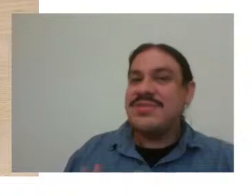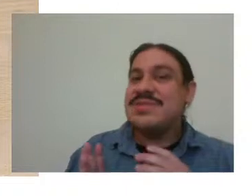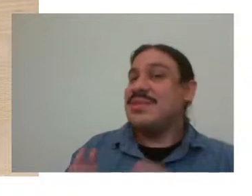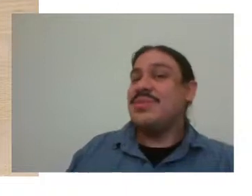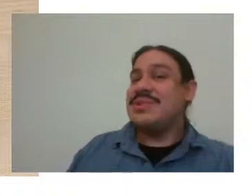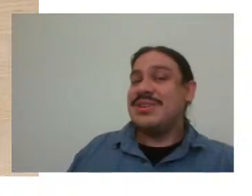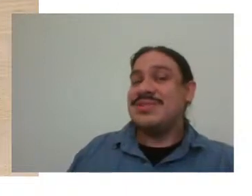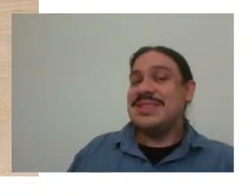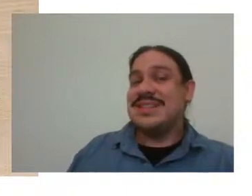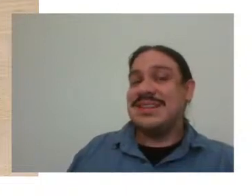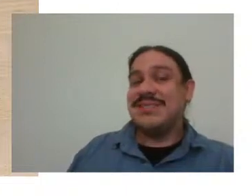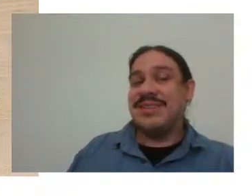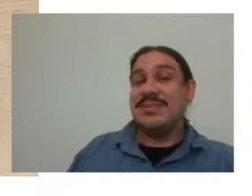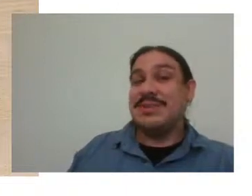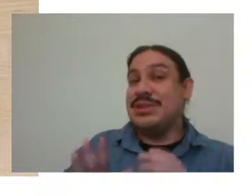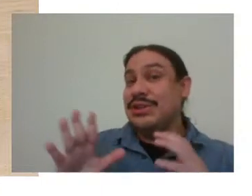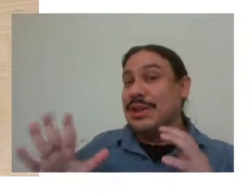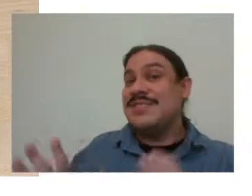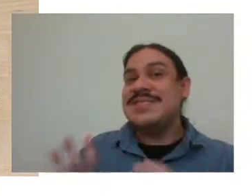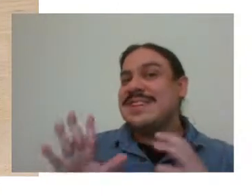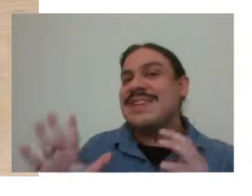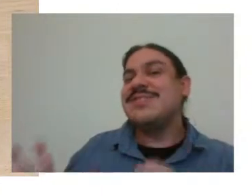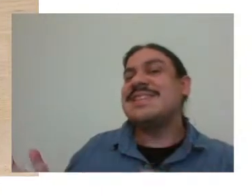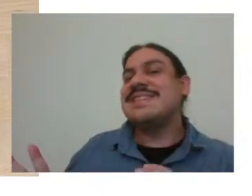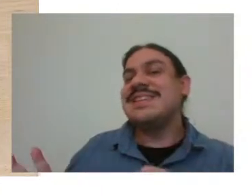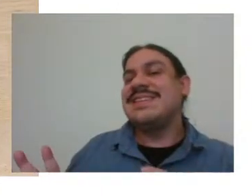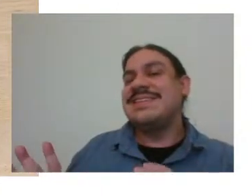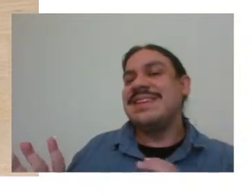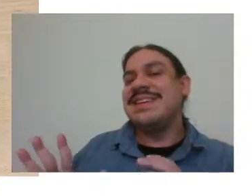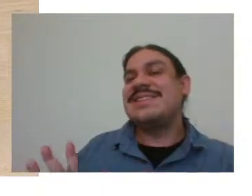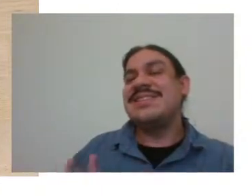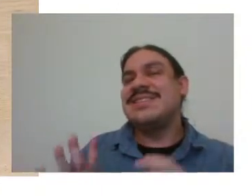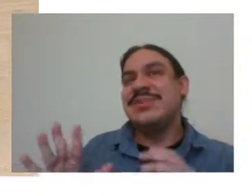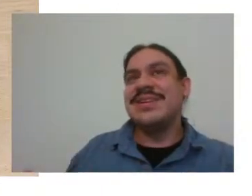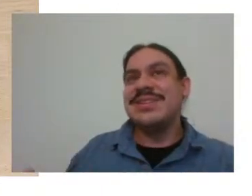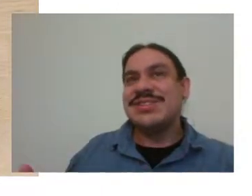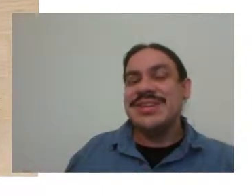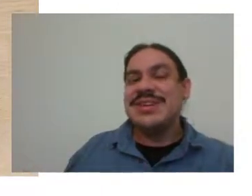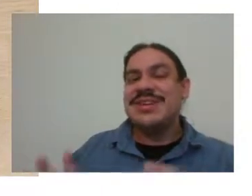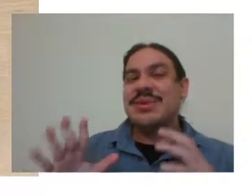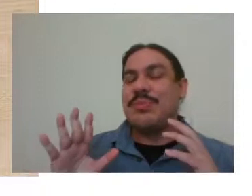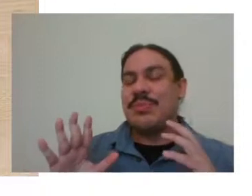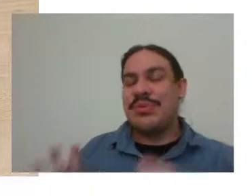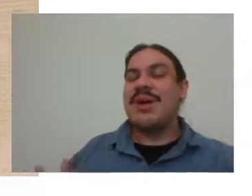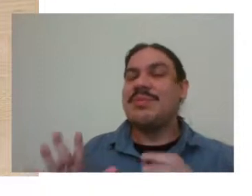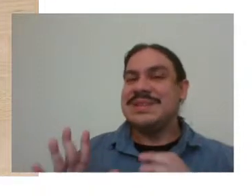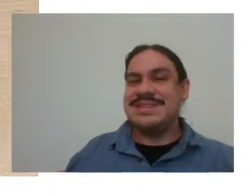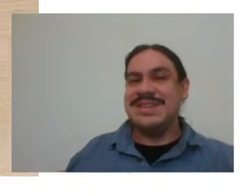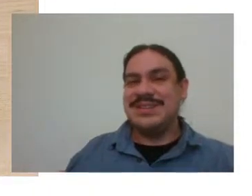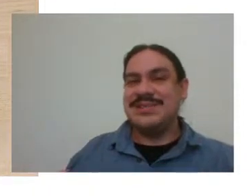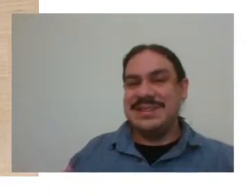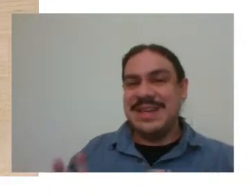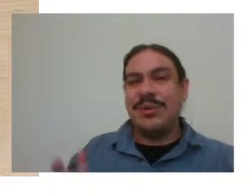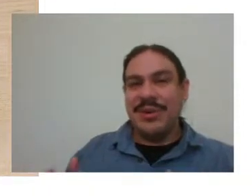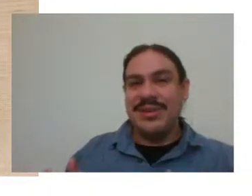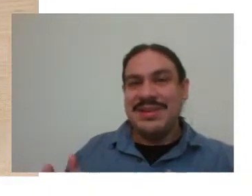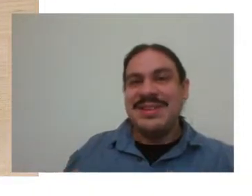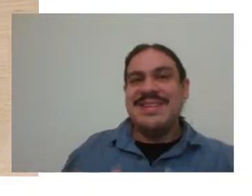someone tells you that they develop gloves that can translate ASL into English, they're probably selling you snake-oil.